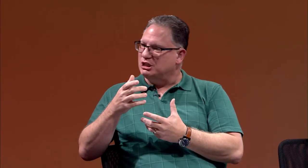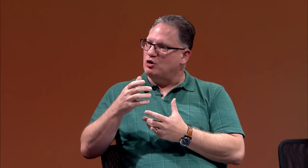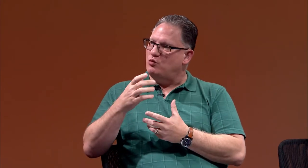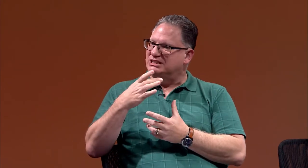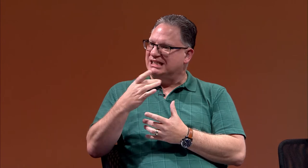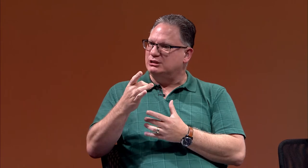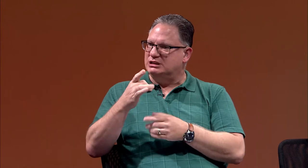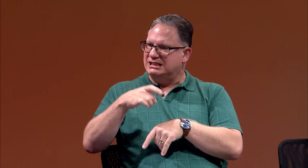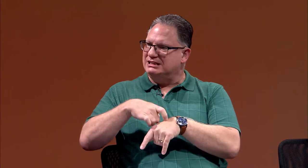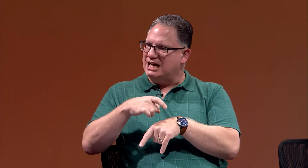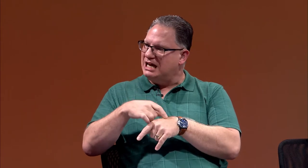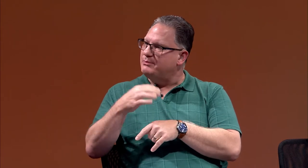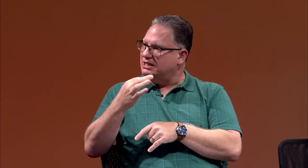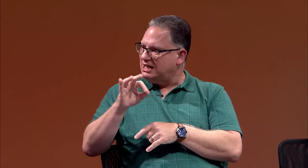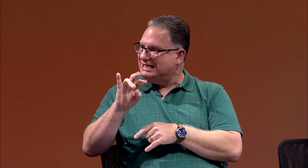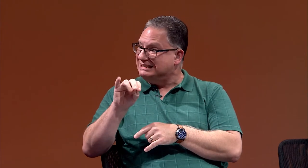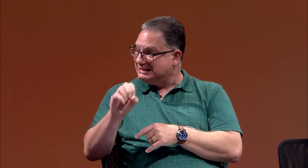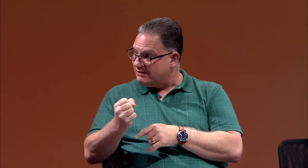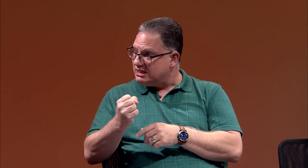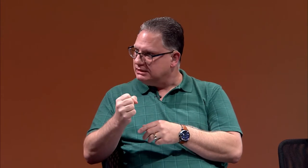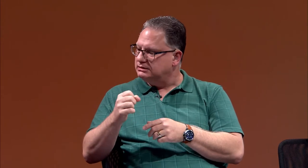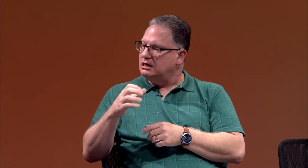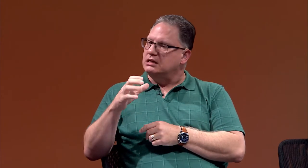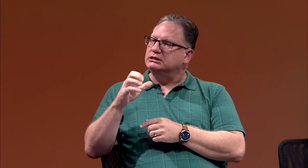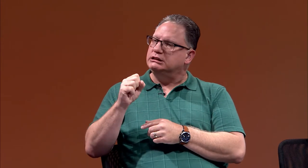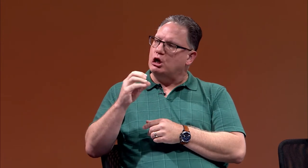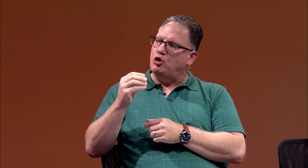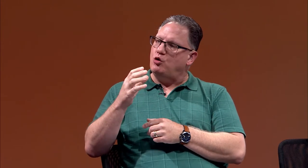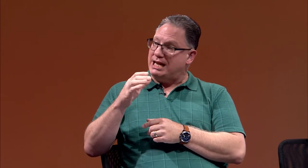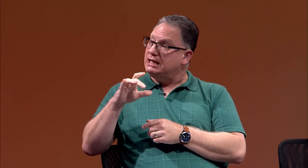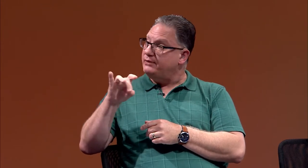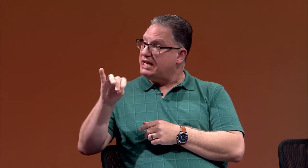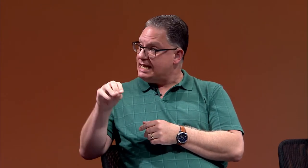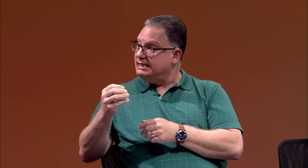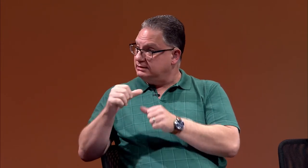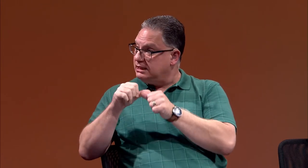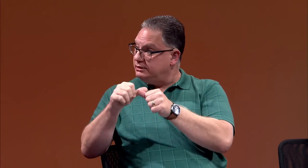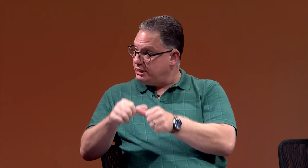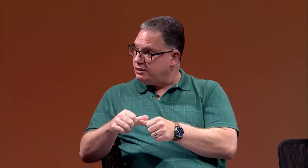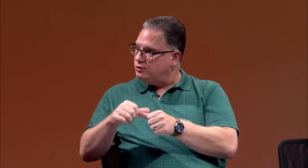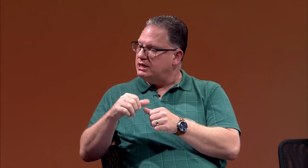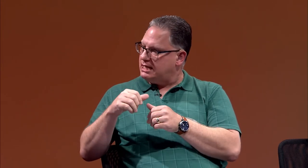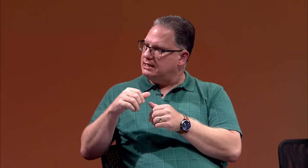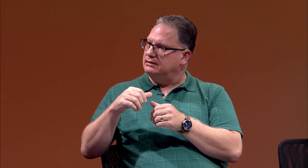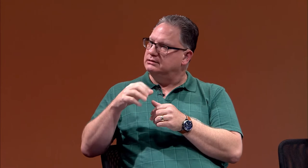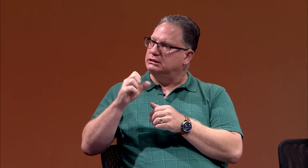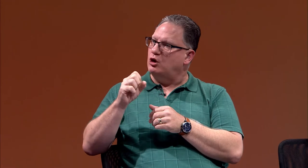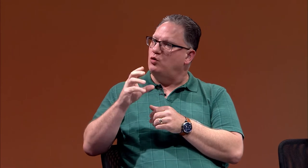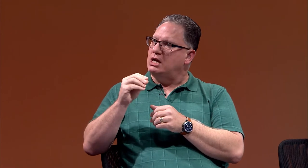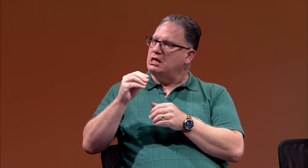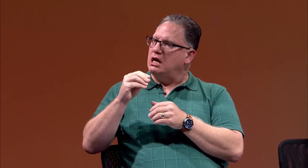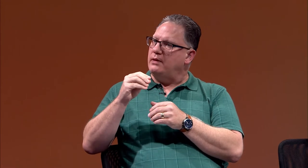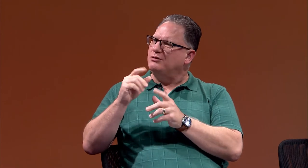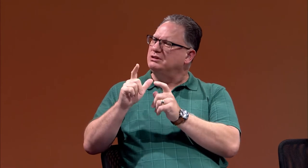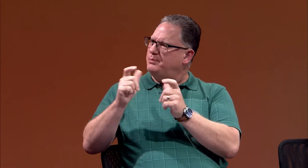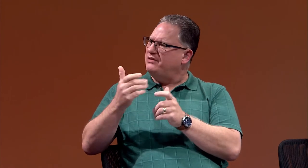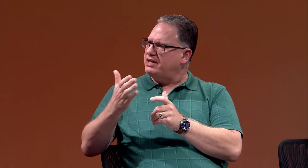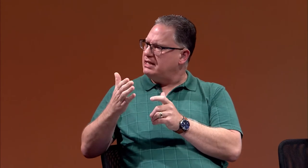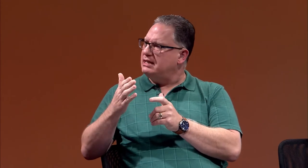It was an interesting time in the 1970s, and in the 80s, it continued, and so that was the big thing.